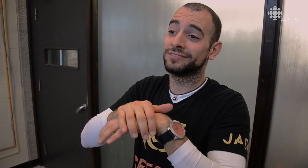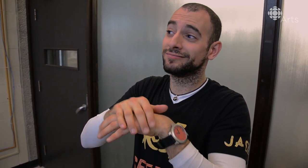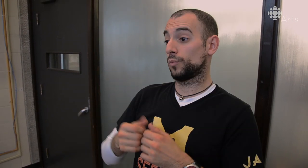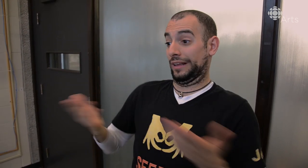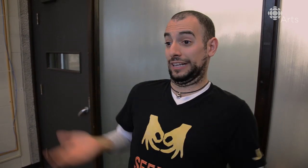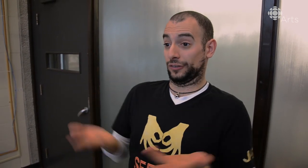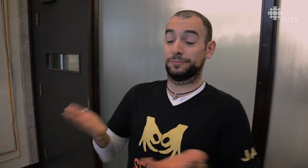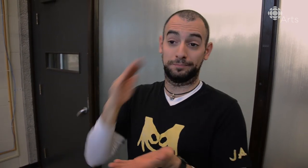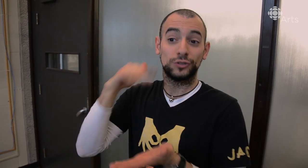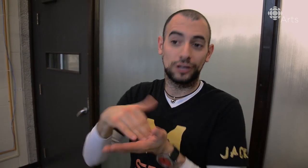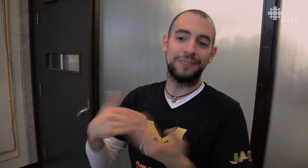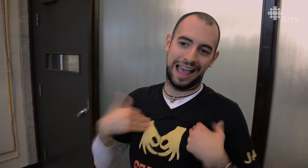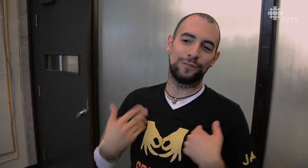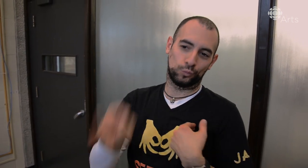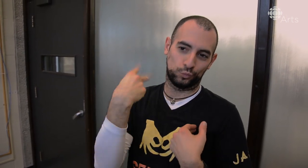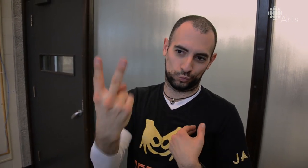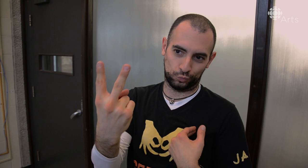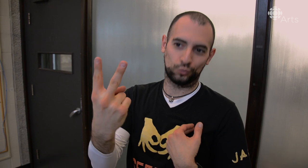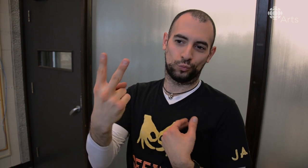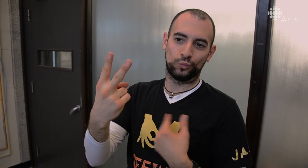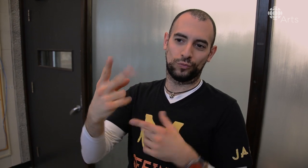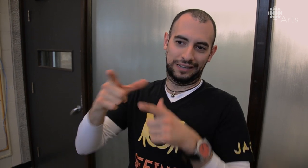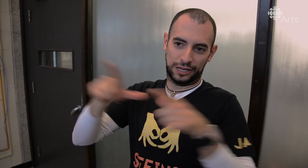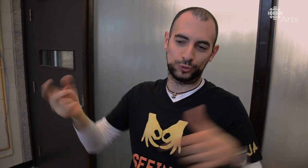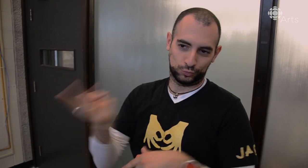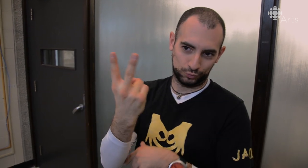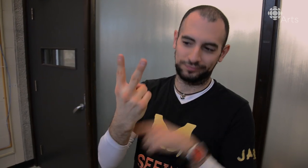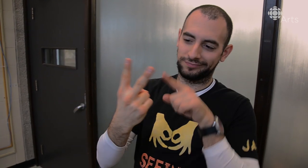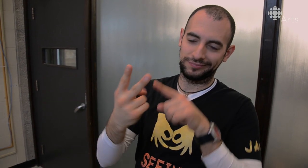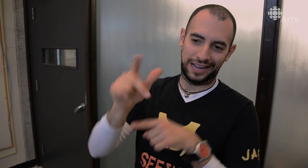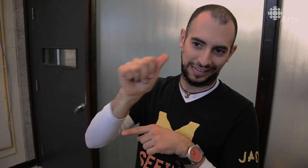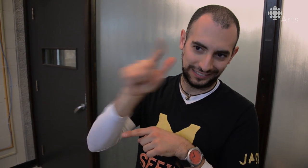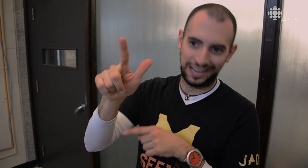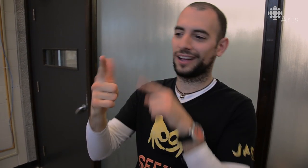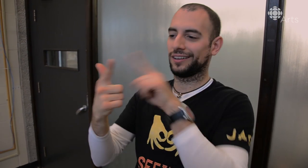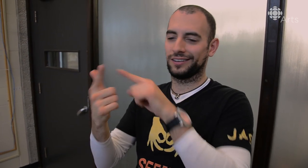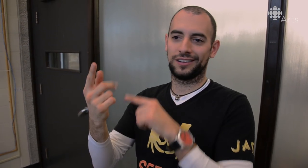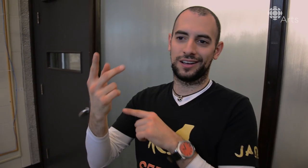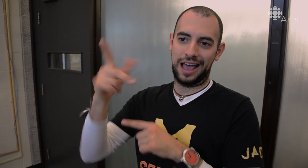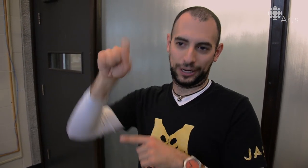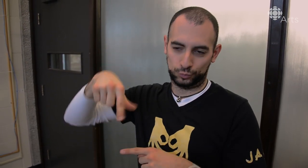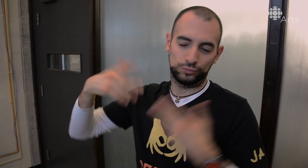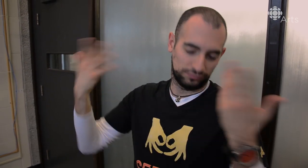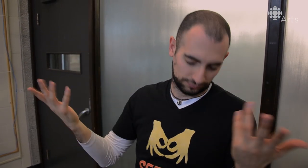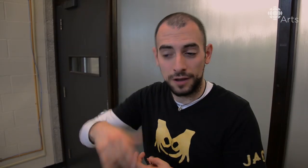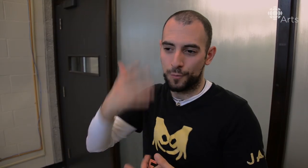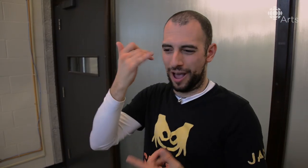Montréal-we have two sign languages. American Sign Language (ASL), and Québec Sign Language (LSQ).